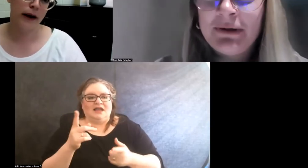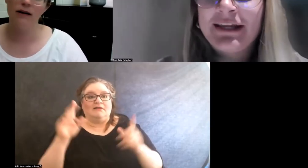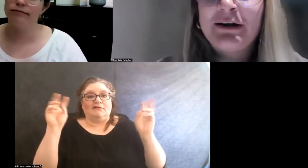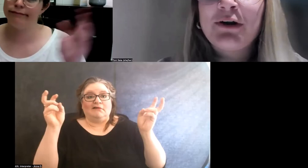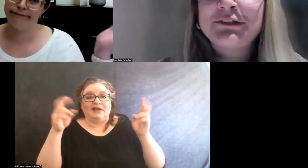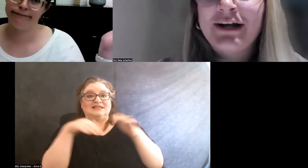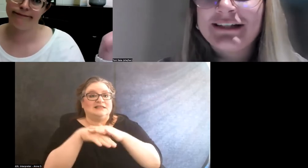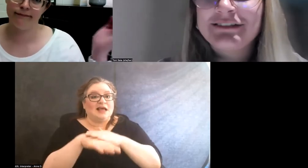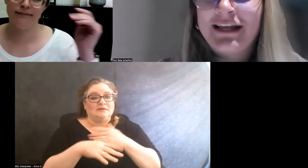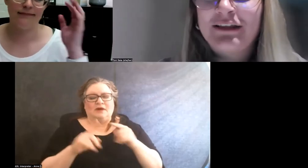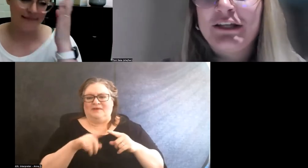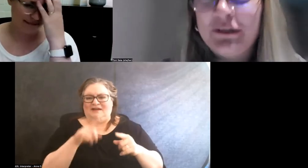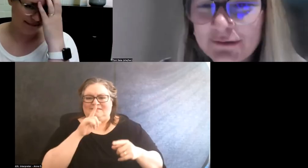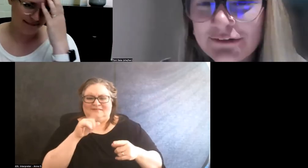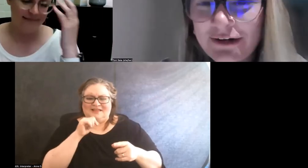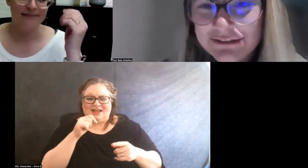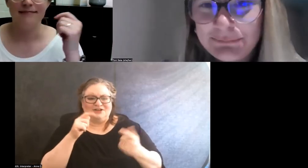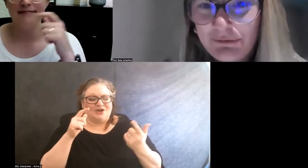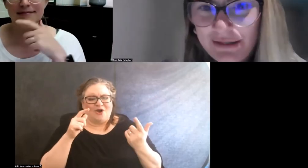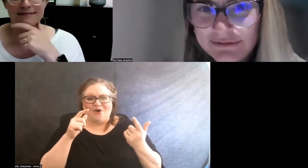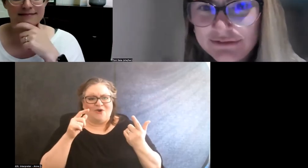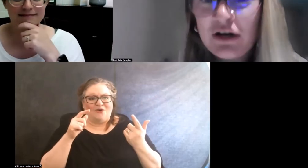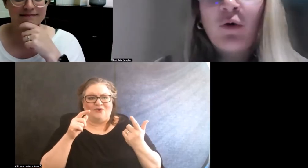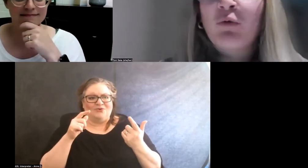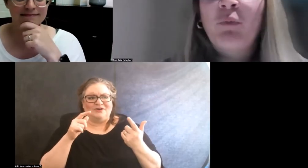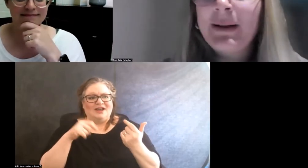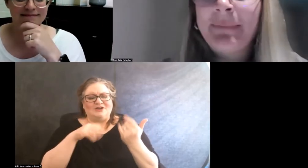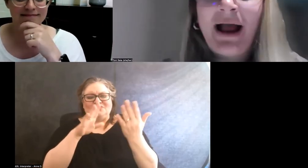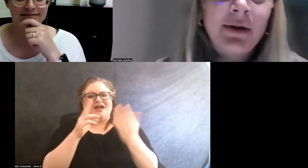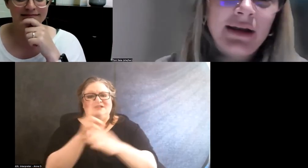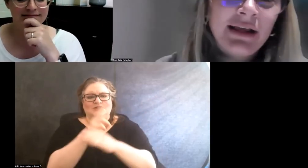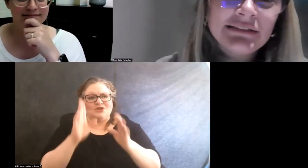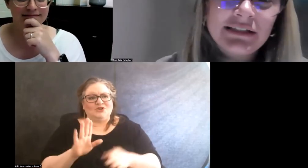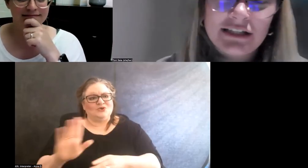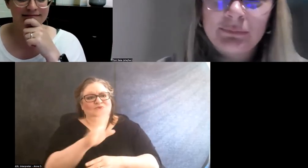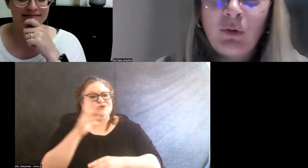but they don't address like the user experience. Or what about it is accessible